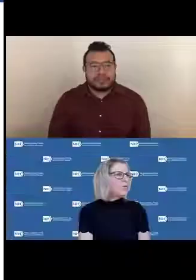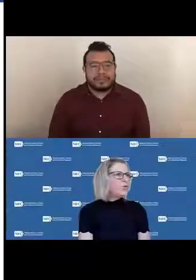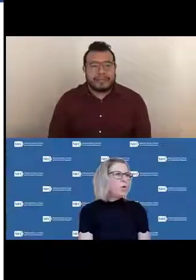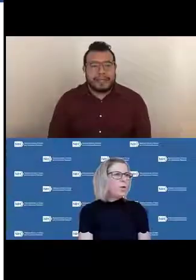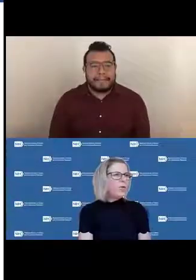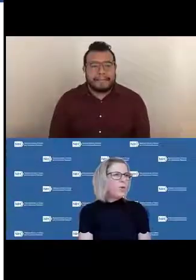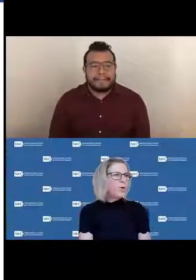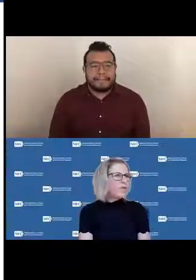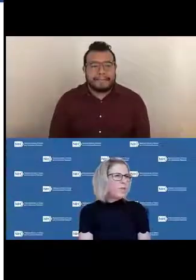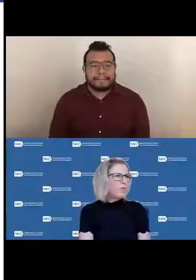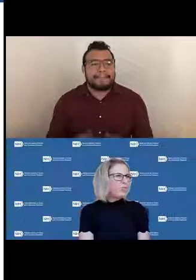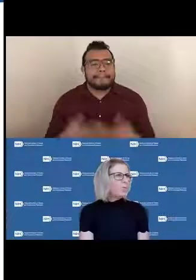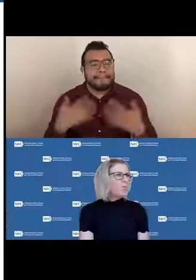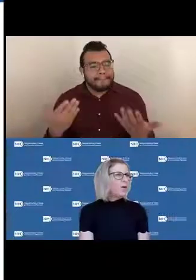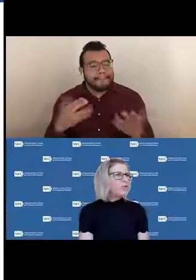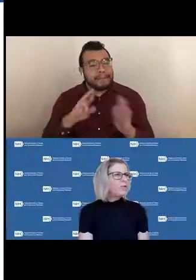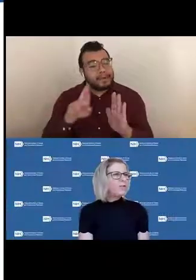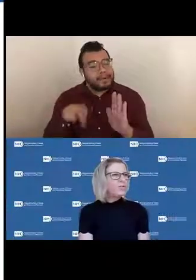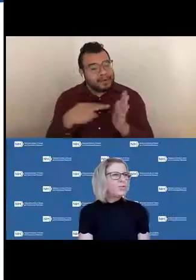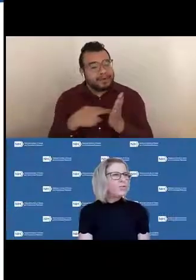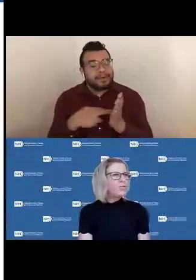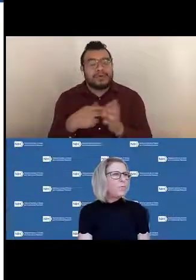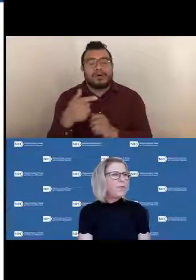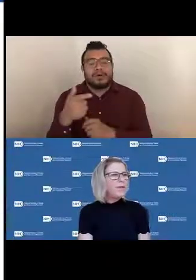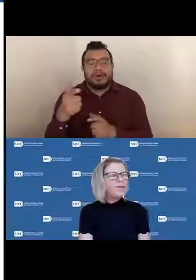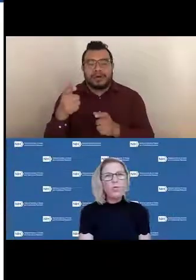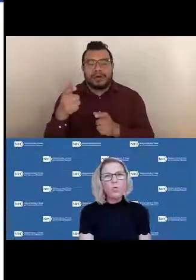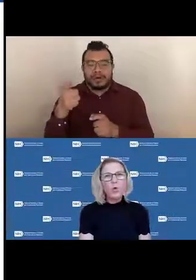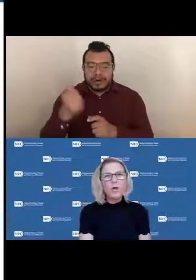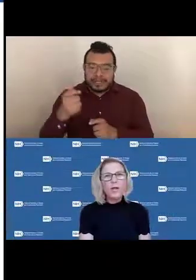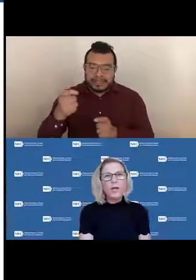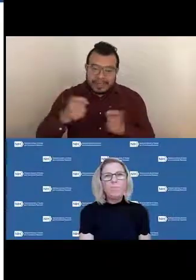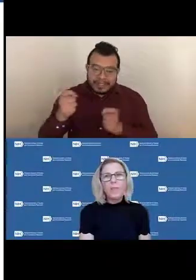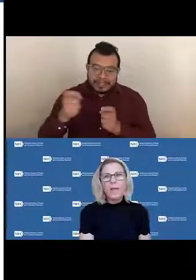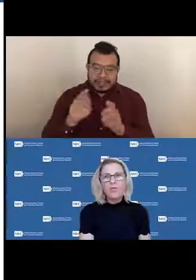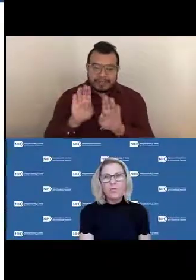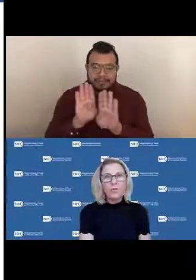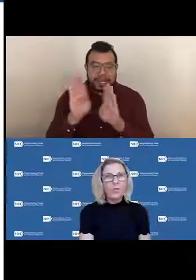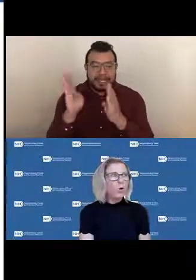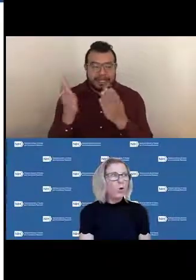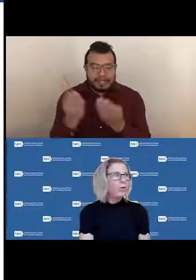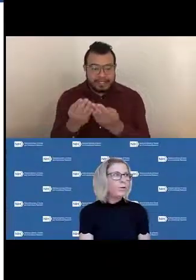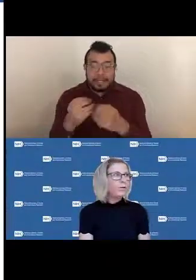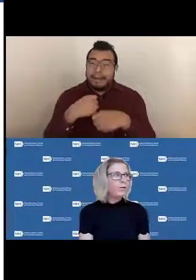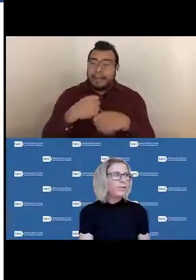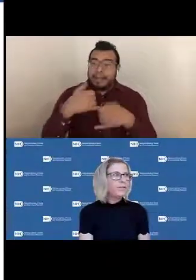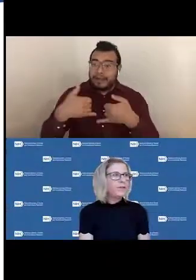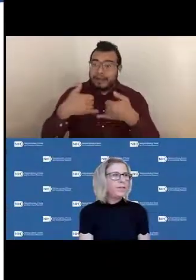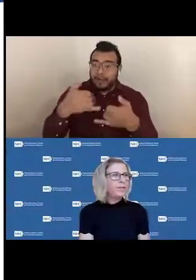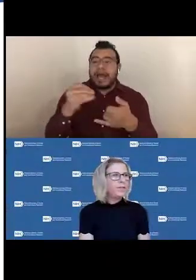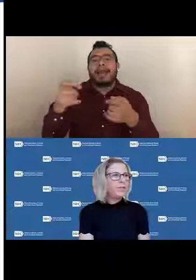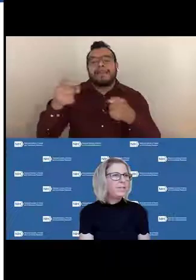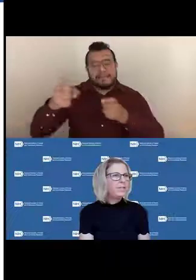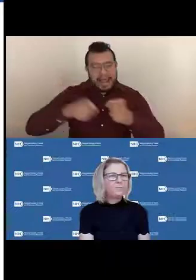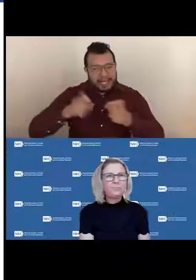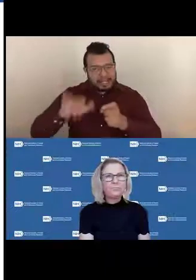The role of the grants management branch is to make the award and manage the award. Next slide, please.